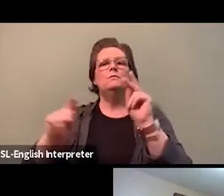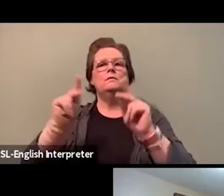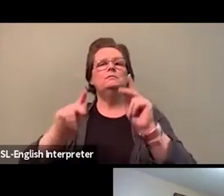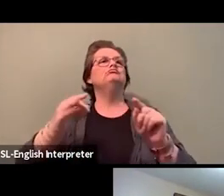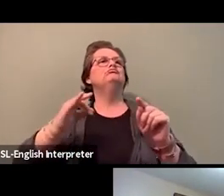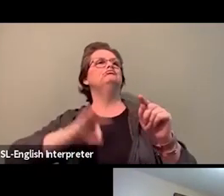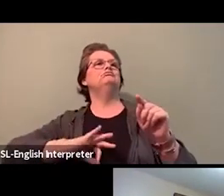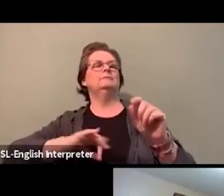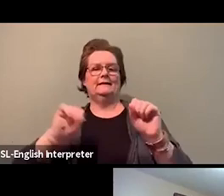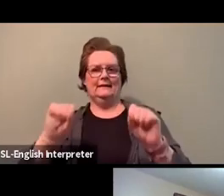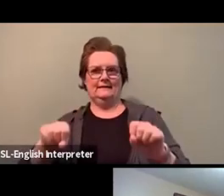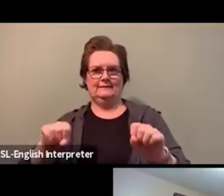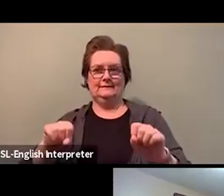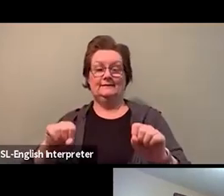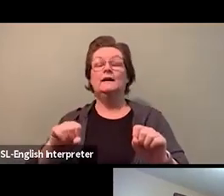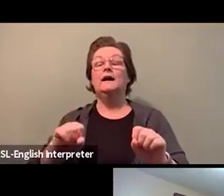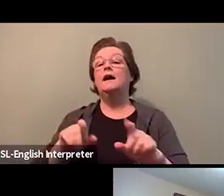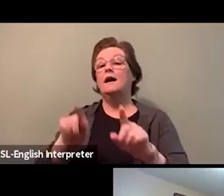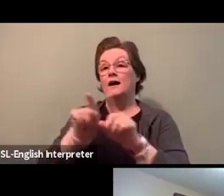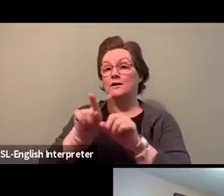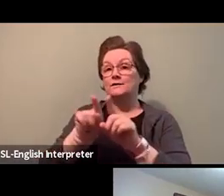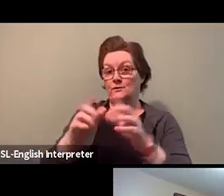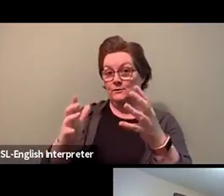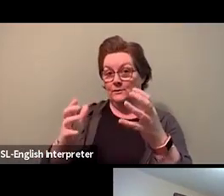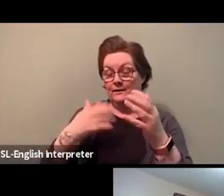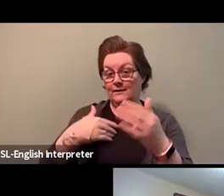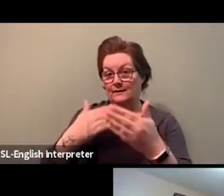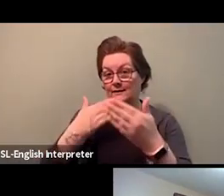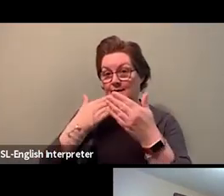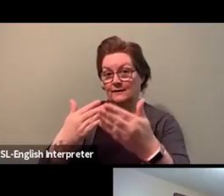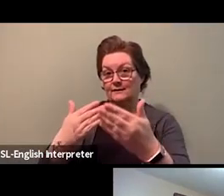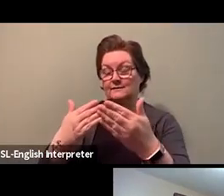Also, to the team of folks that were instrumental